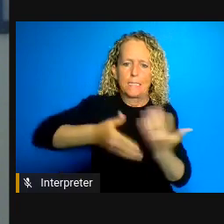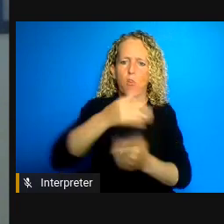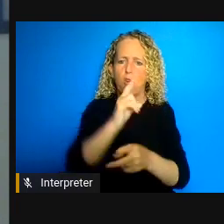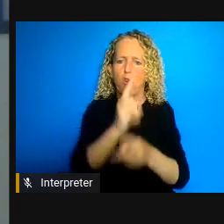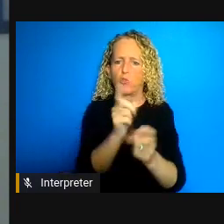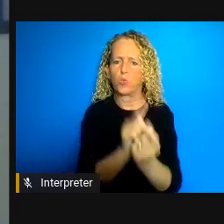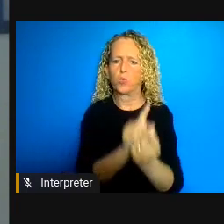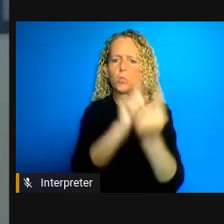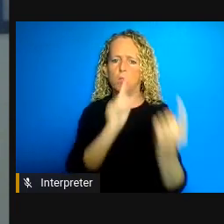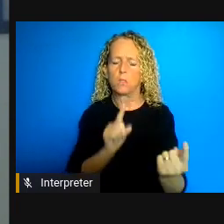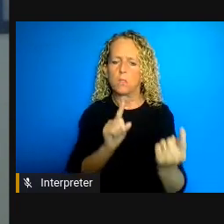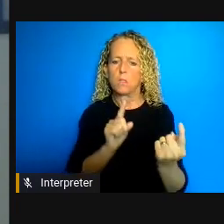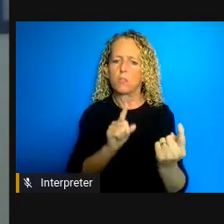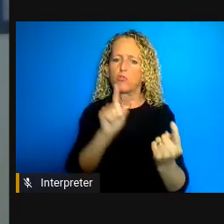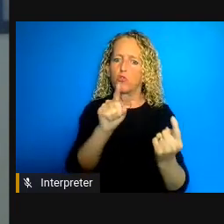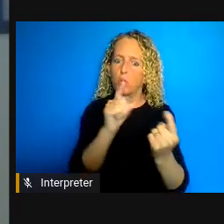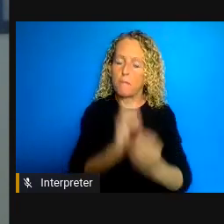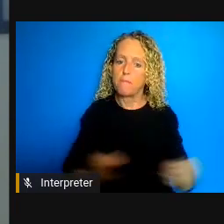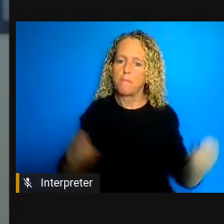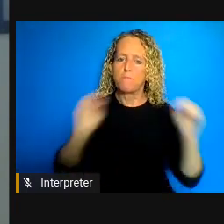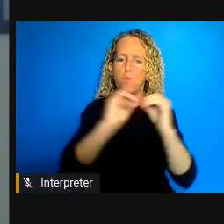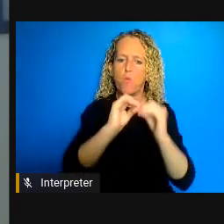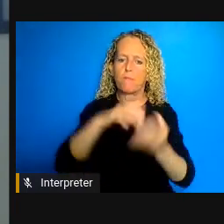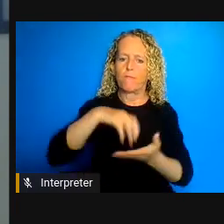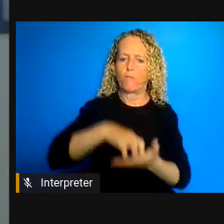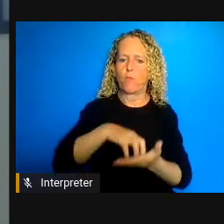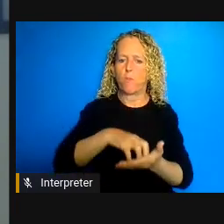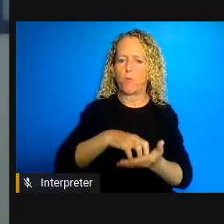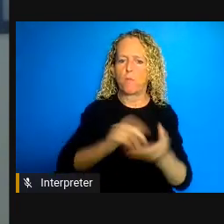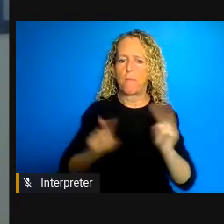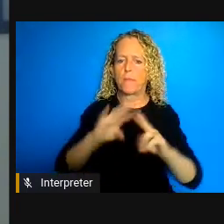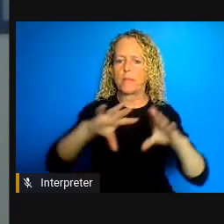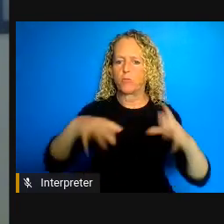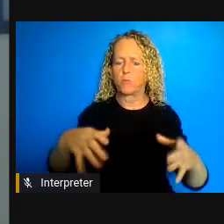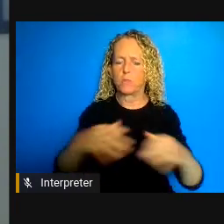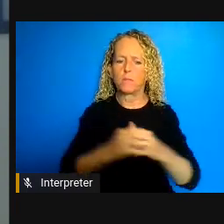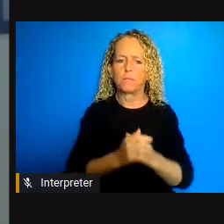vulnerable and in terms of prison the best practices are showing that you know